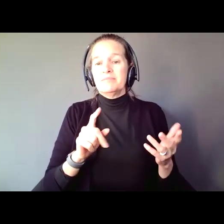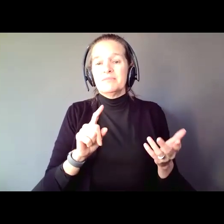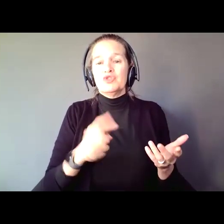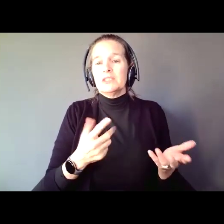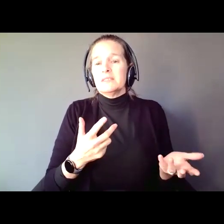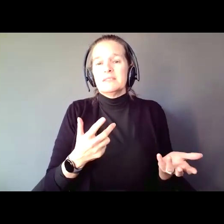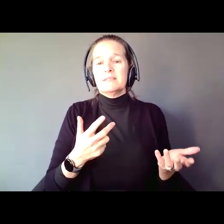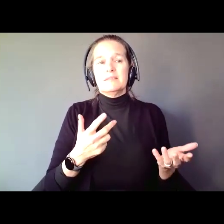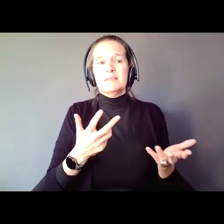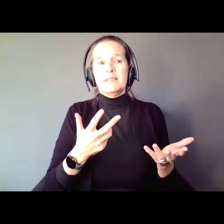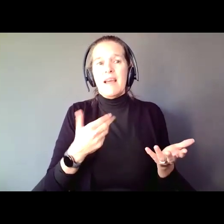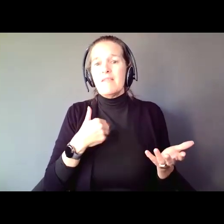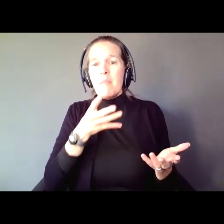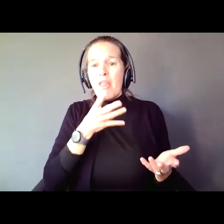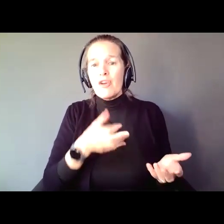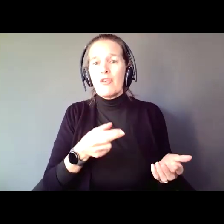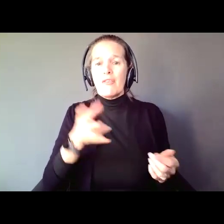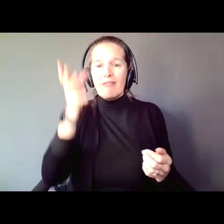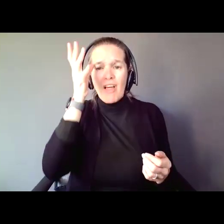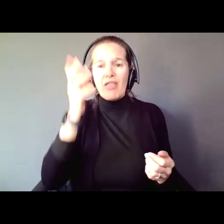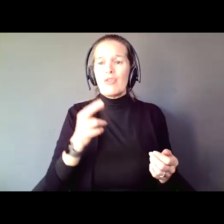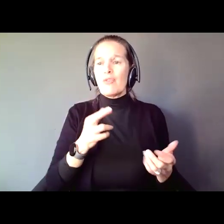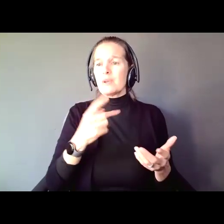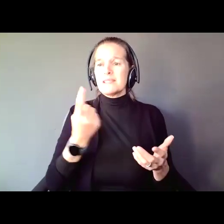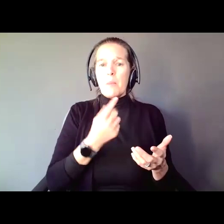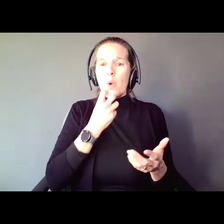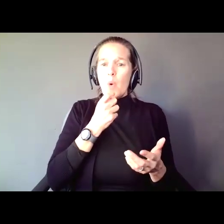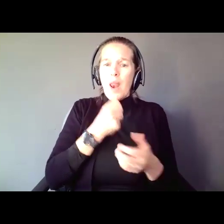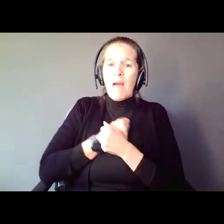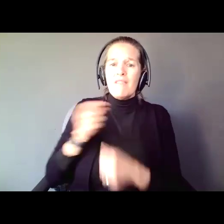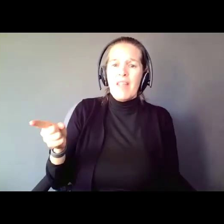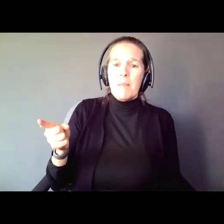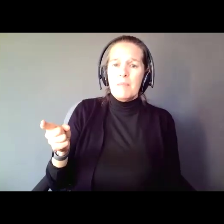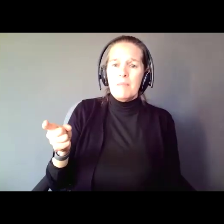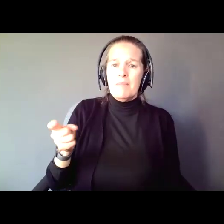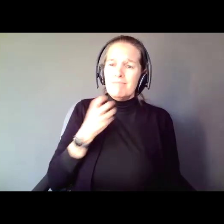looking out for someone they care about, and who thinks this is the only option.